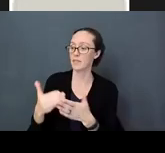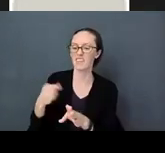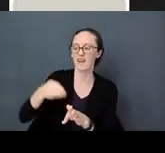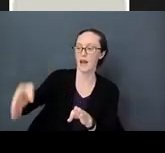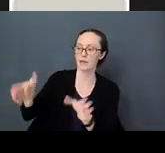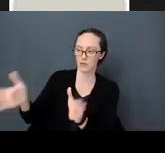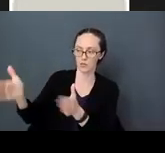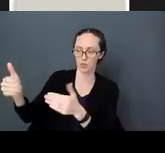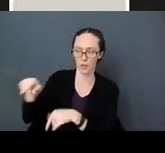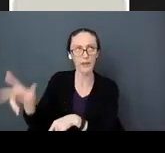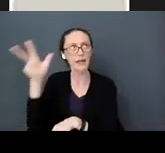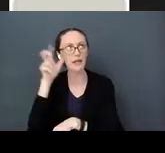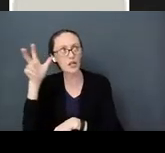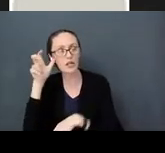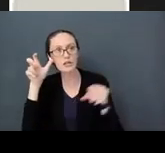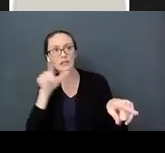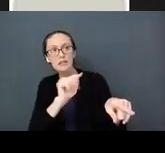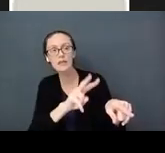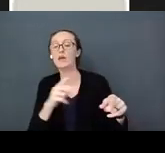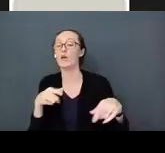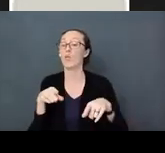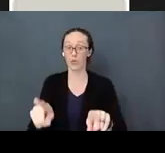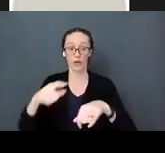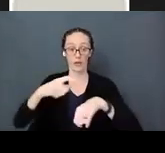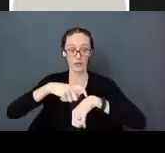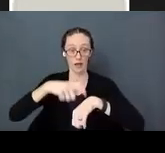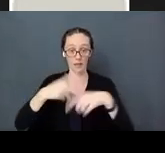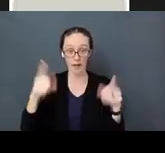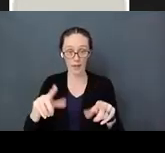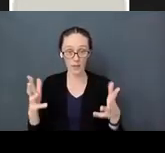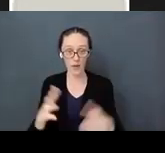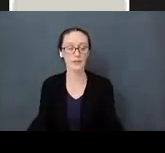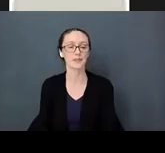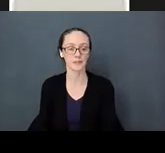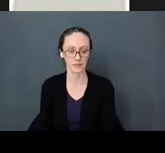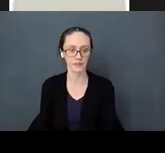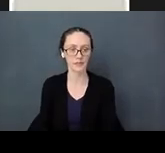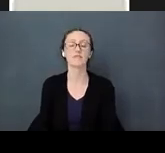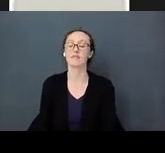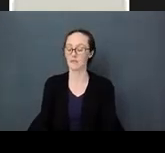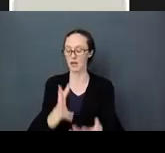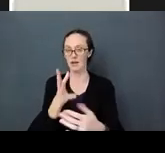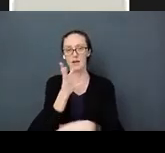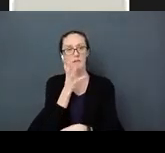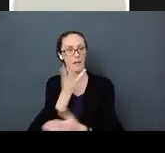he hears it. Over time what happens? It will happen again. Mom gets up turns on the tv,